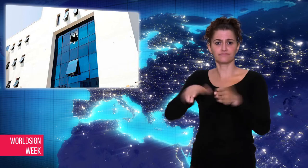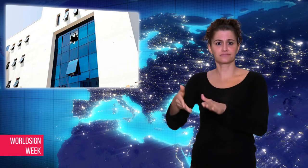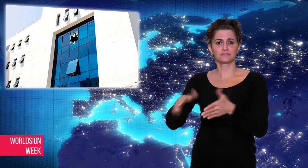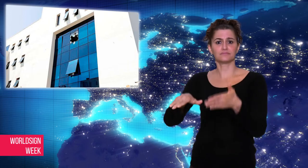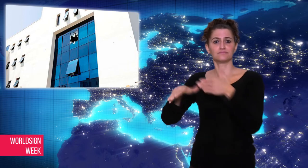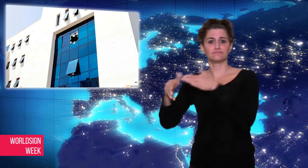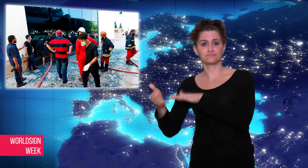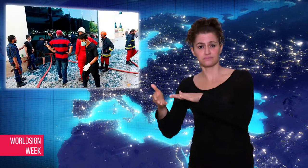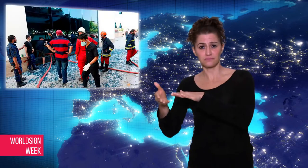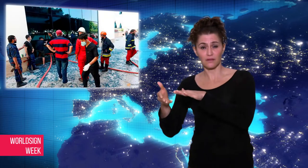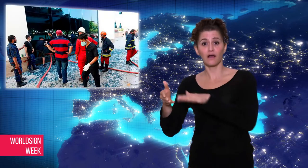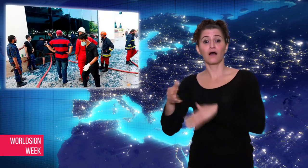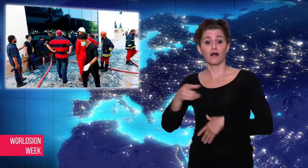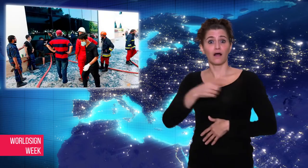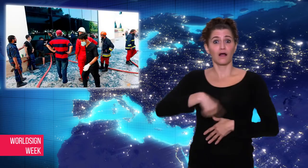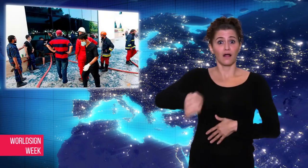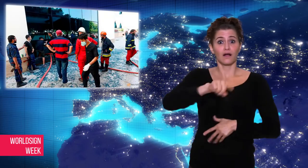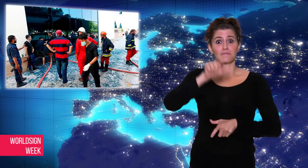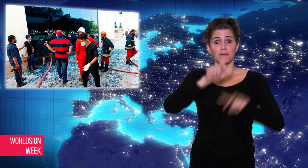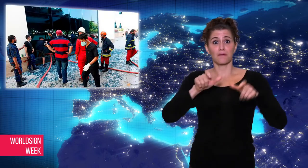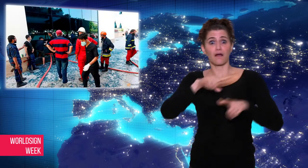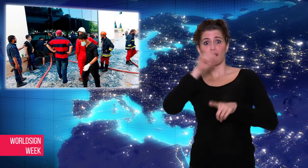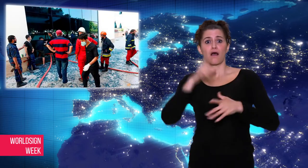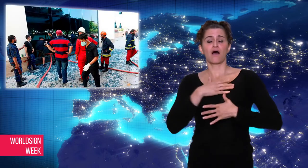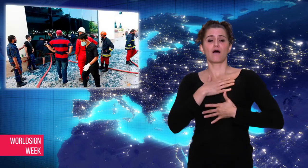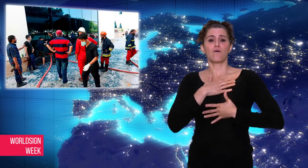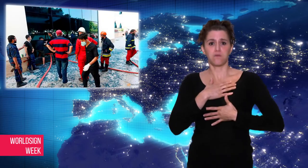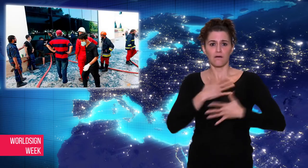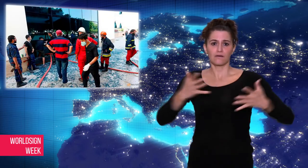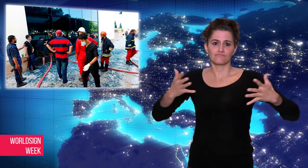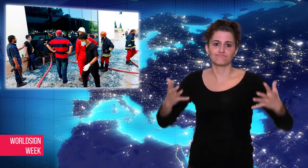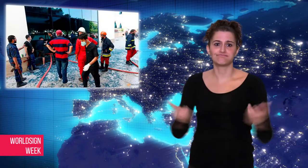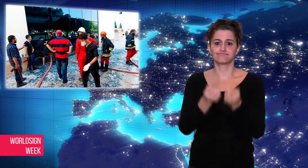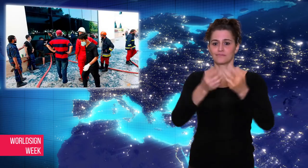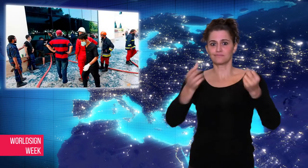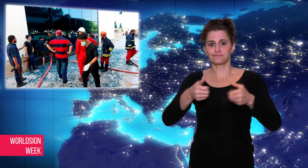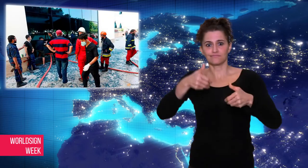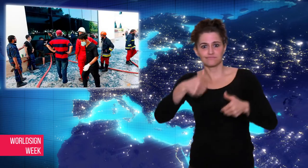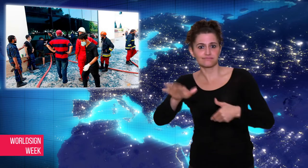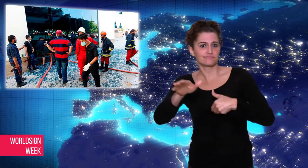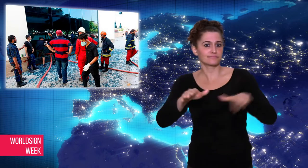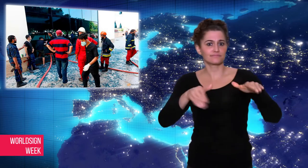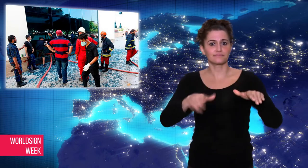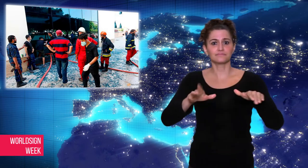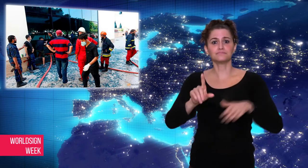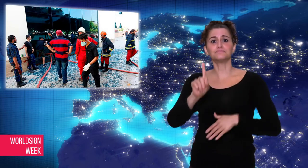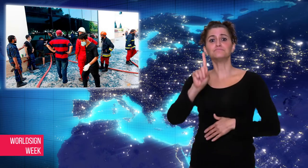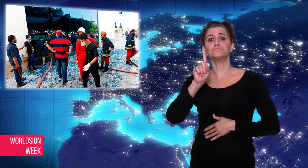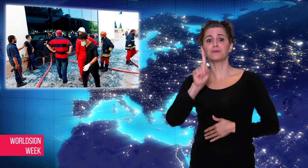forces stormed the building to